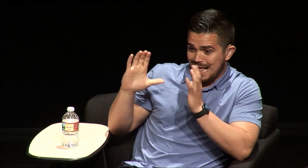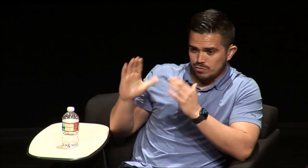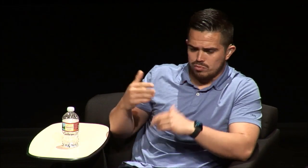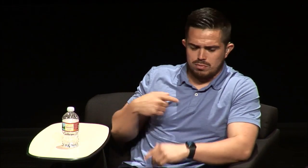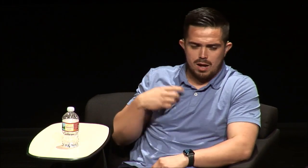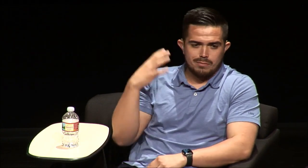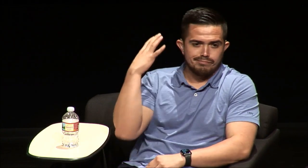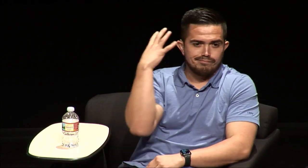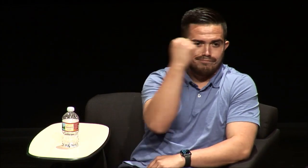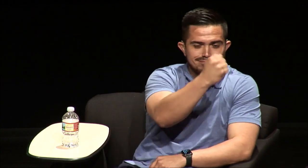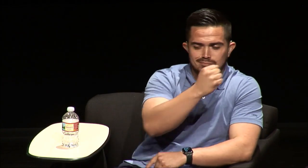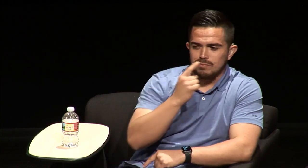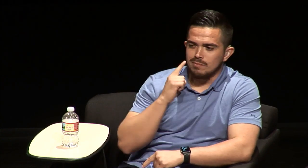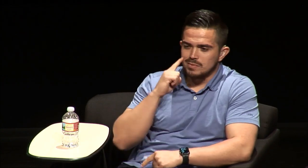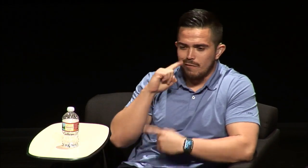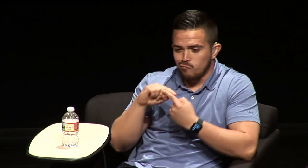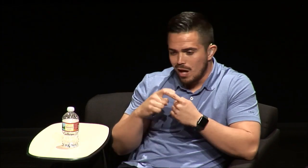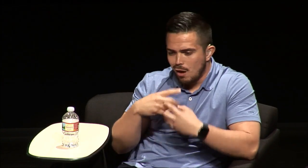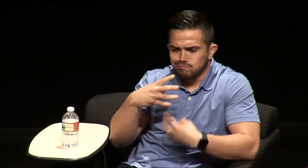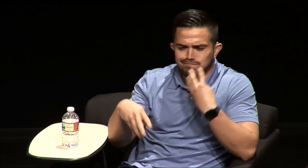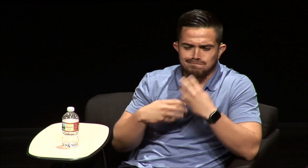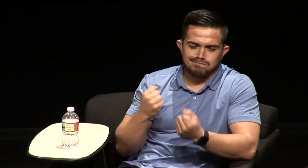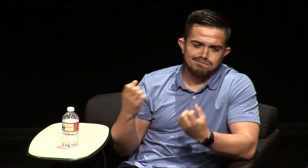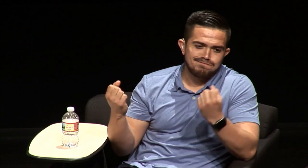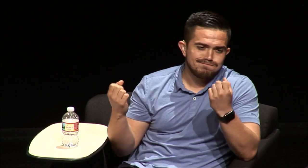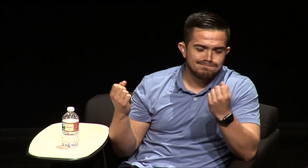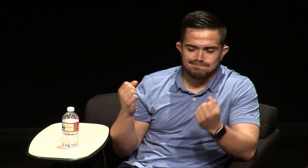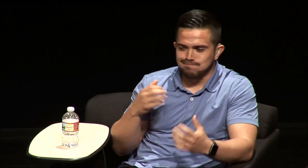for a break from my classroom I was just I wanted to be with my deaf friends